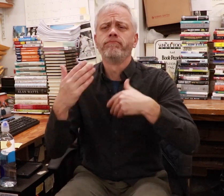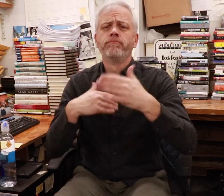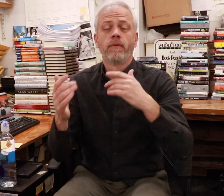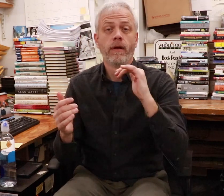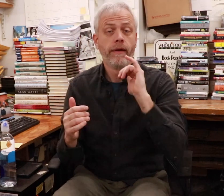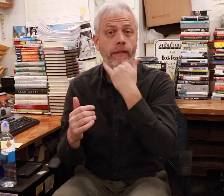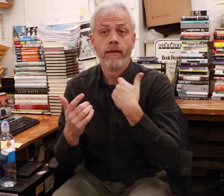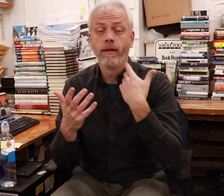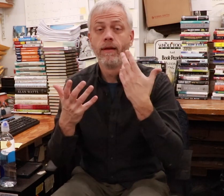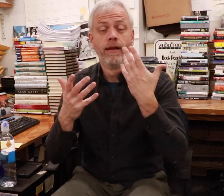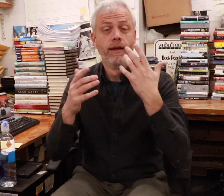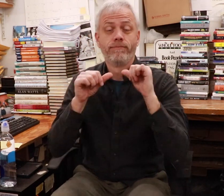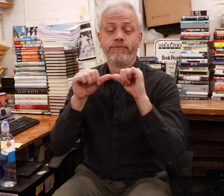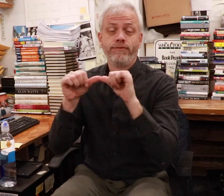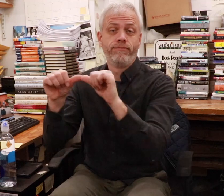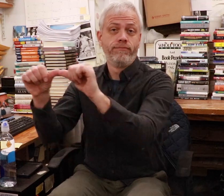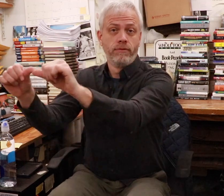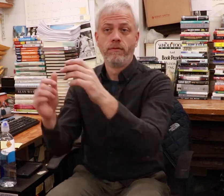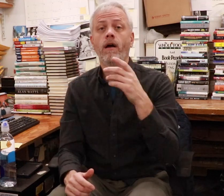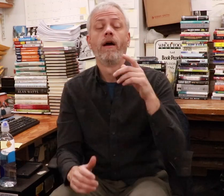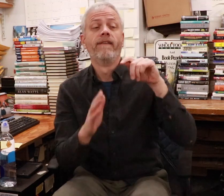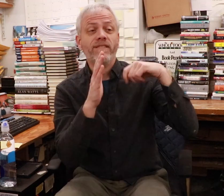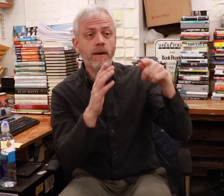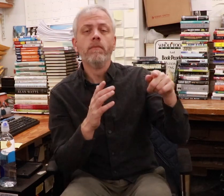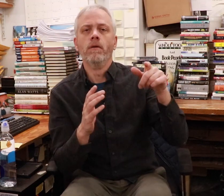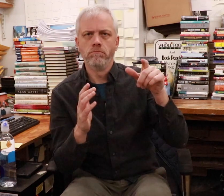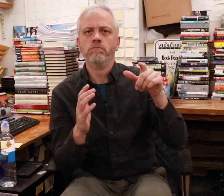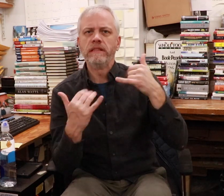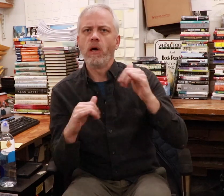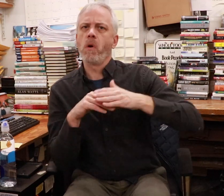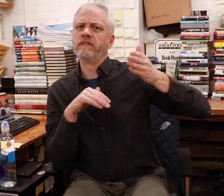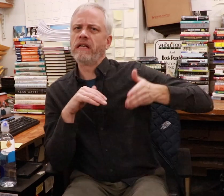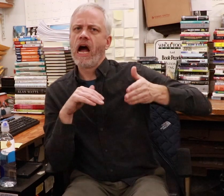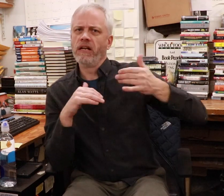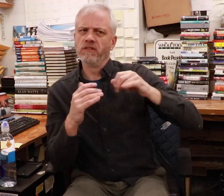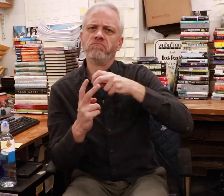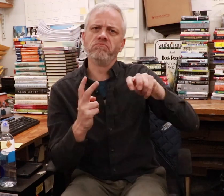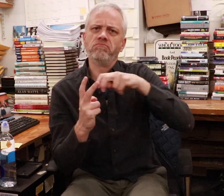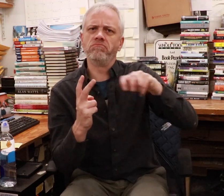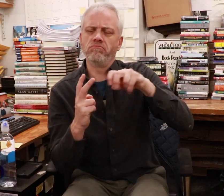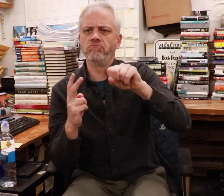Well, I stayed longer than I planned! I still do some films on the side.